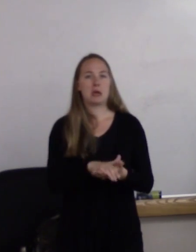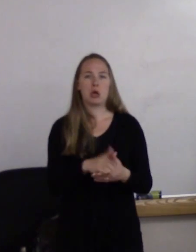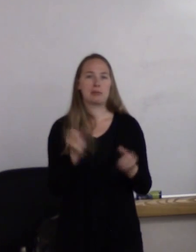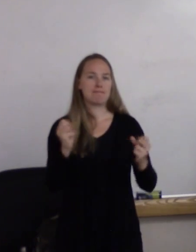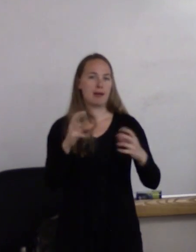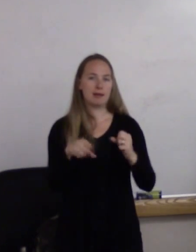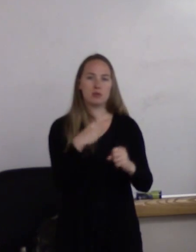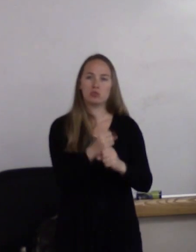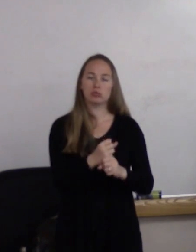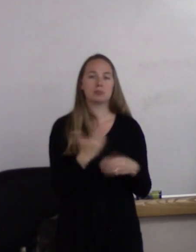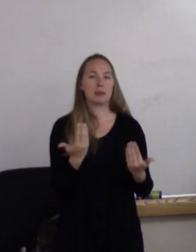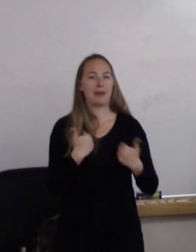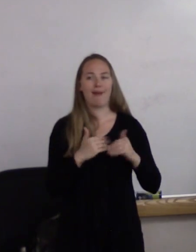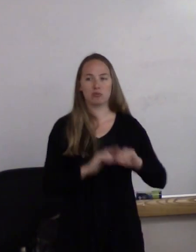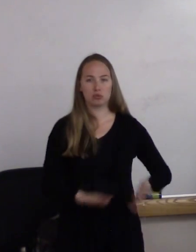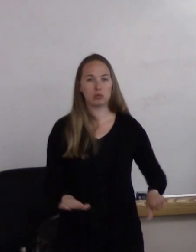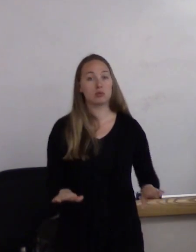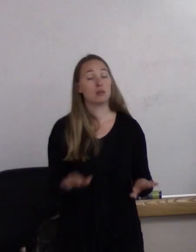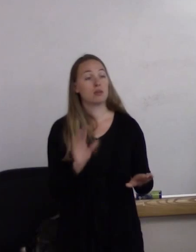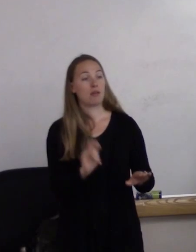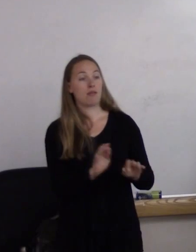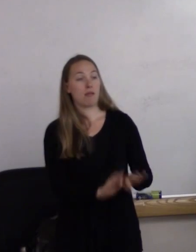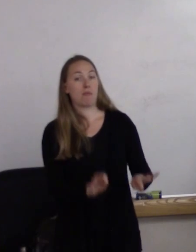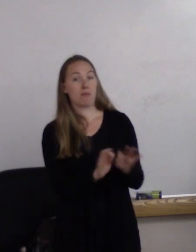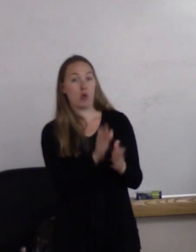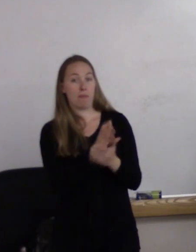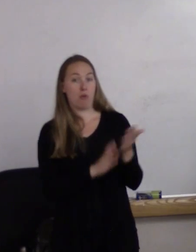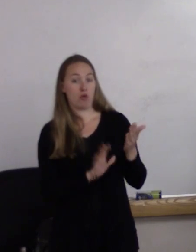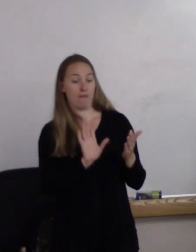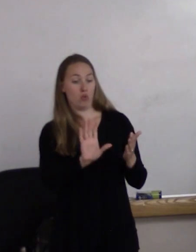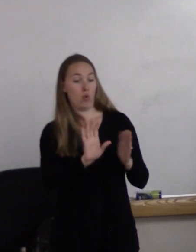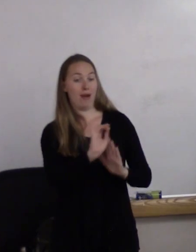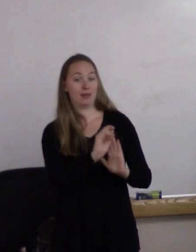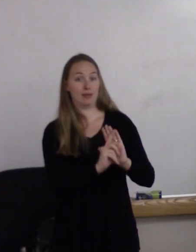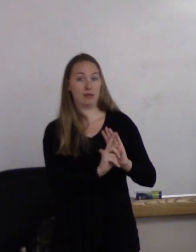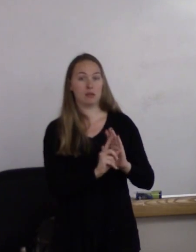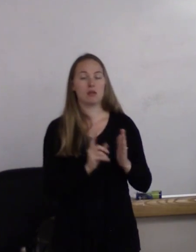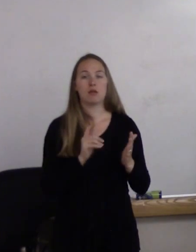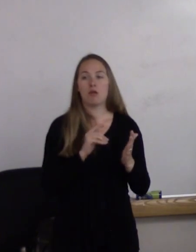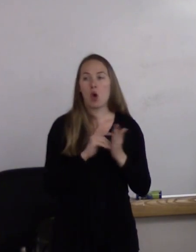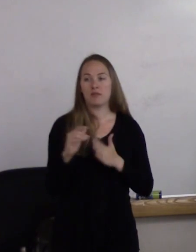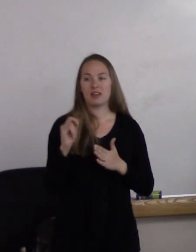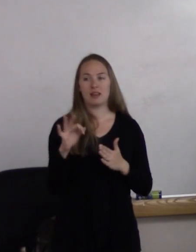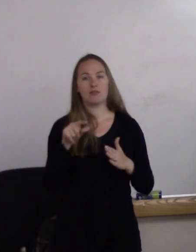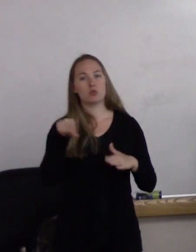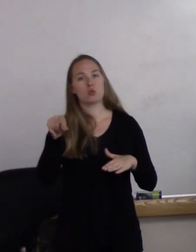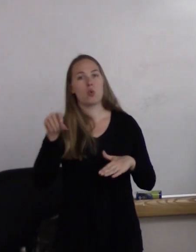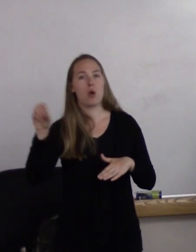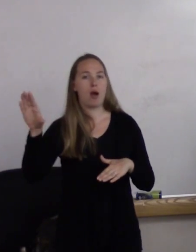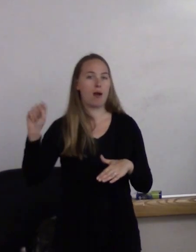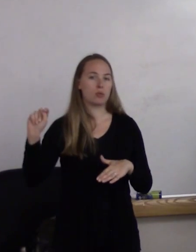You may have children. That's an important part of your identity. In fact, often, if you go out to parties,